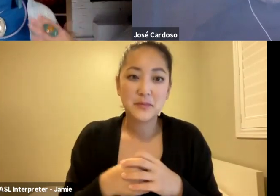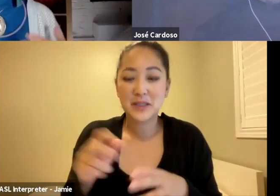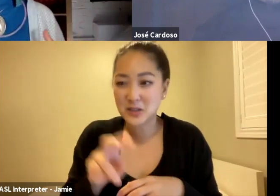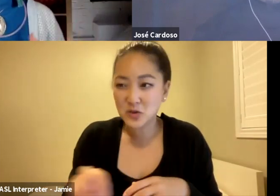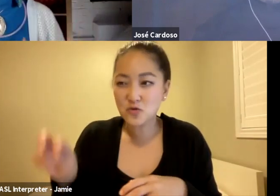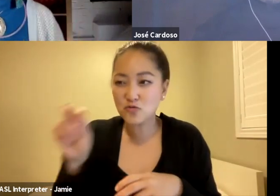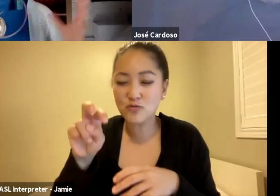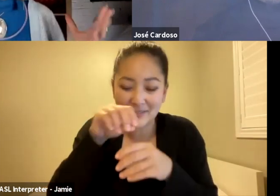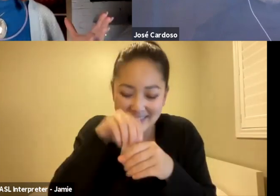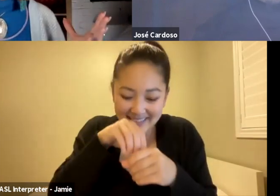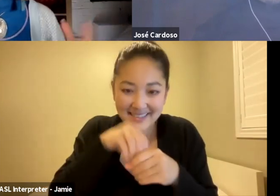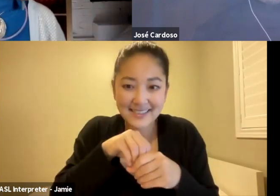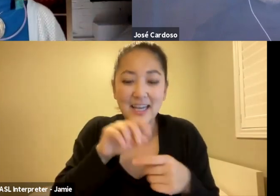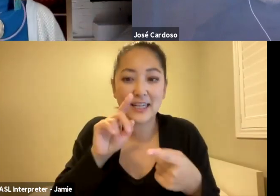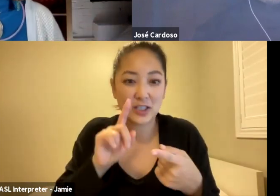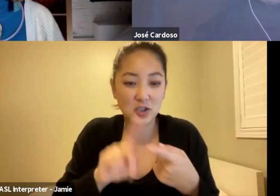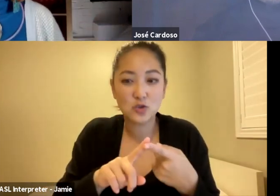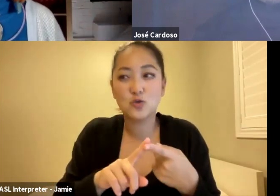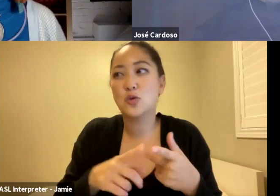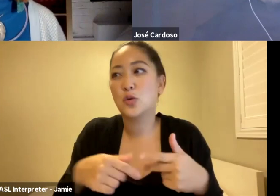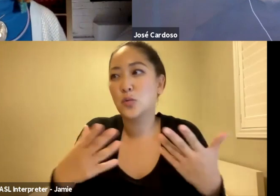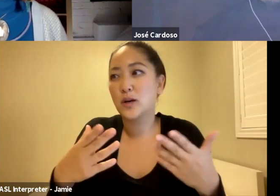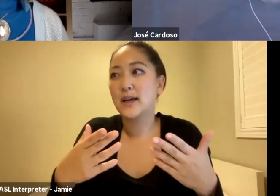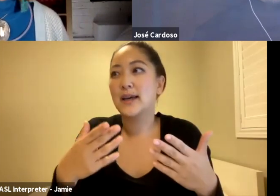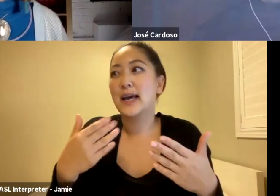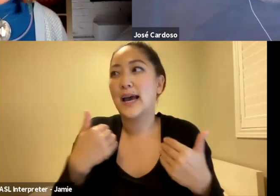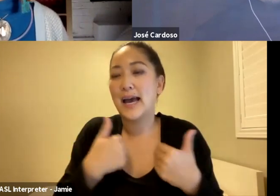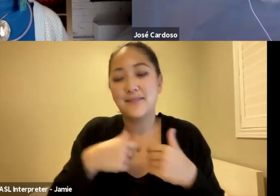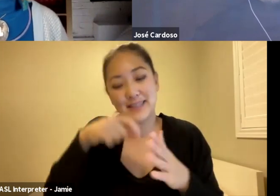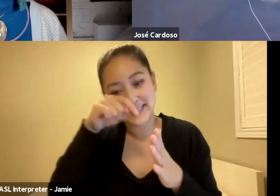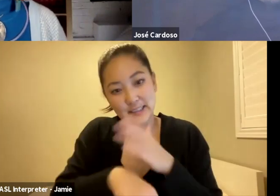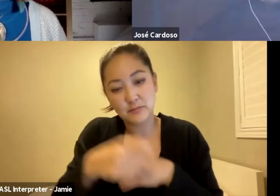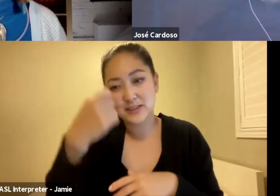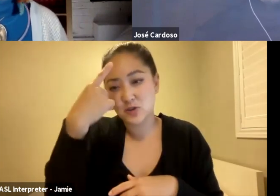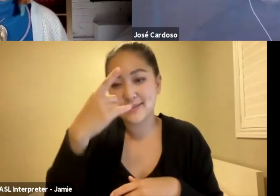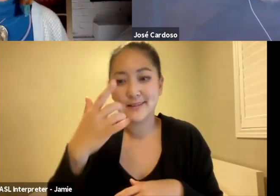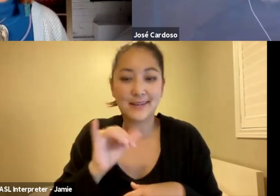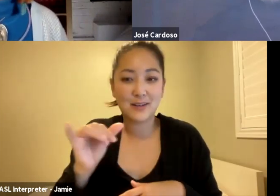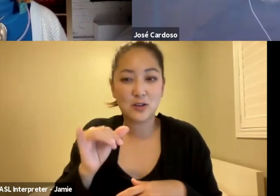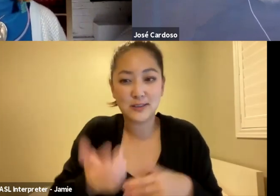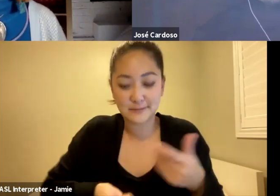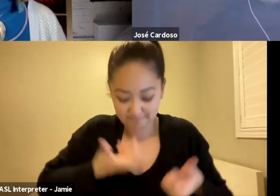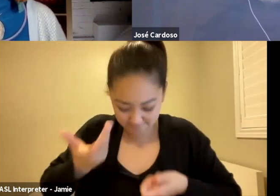that relationship to a bigger understanding, that connectivity and that spirituality that was so prevalent in the work itself.